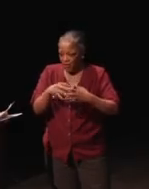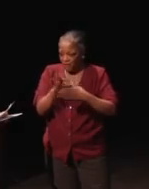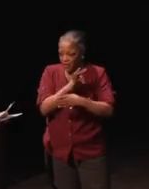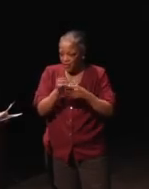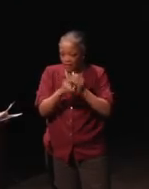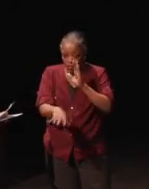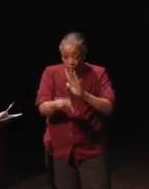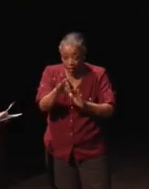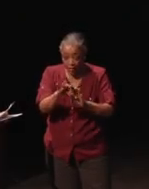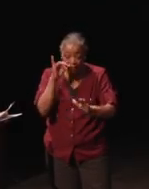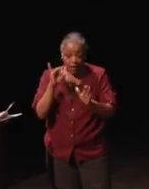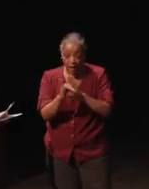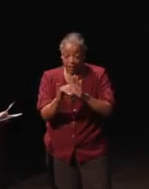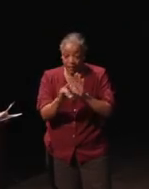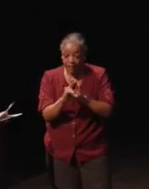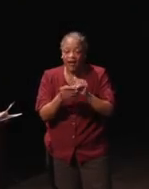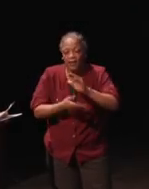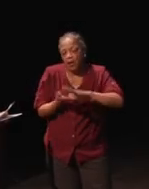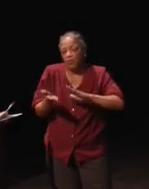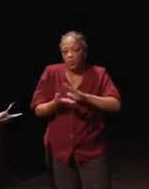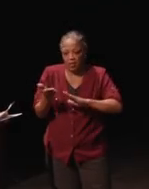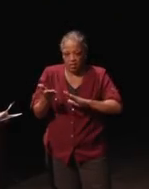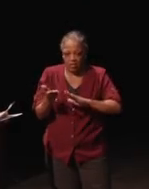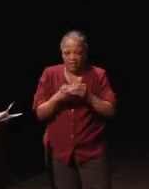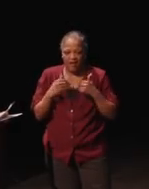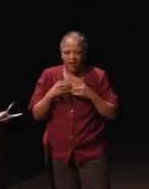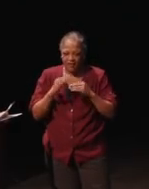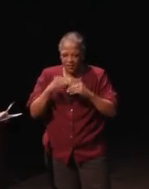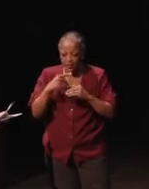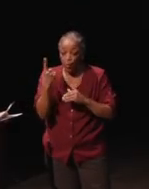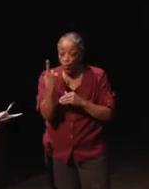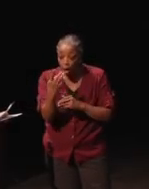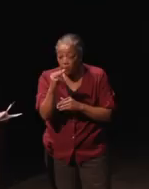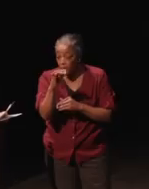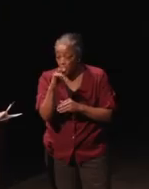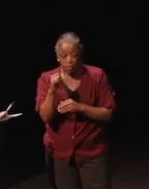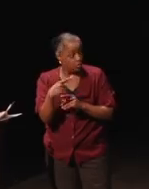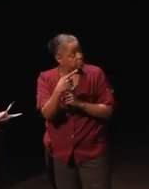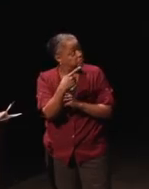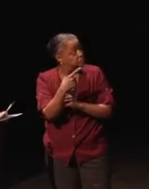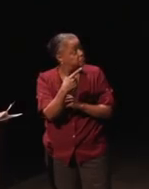identifiable, and operable, and have at least one mode, and this is the site as you could